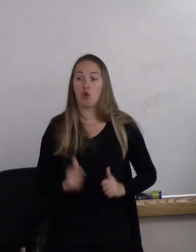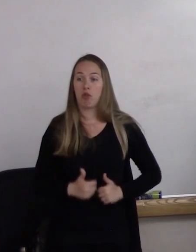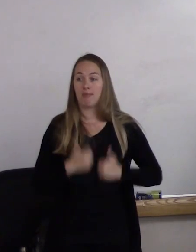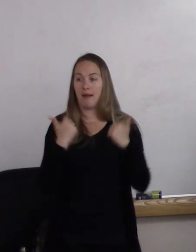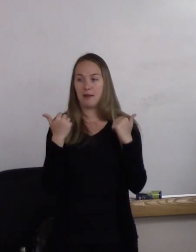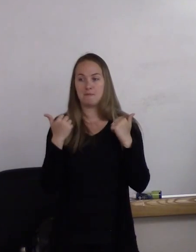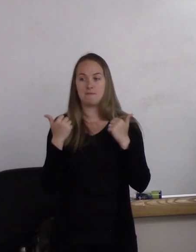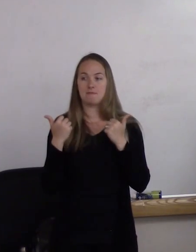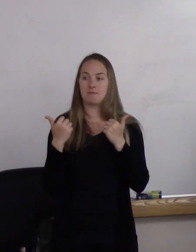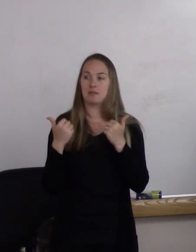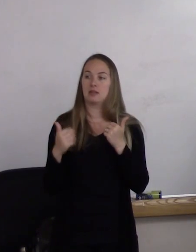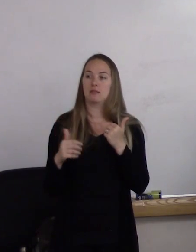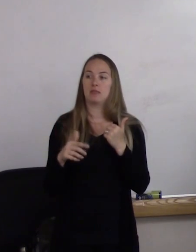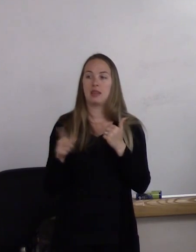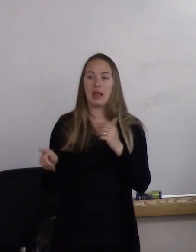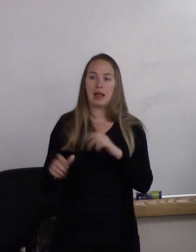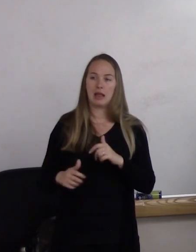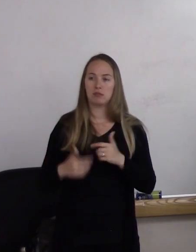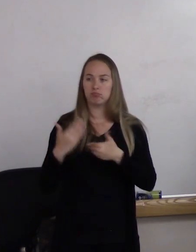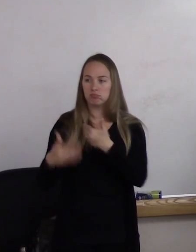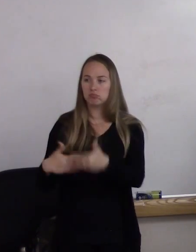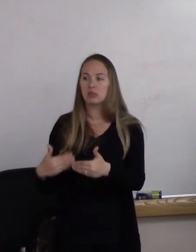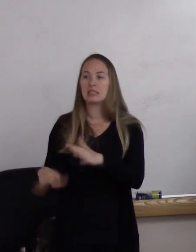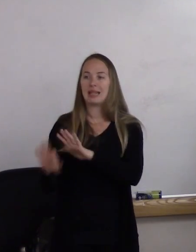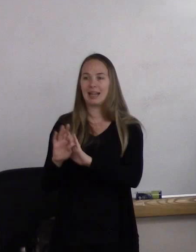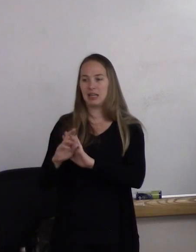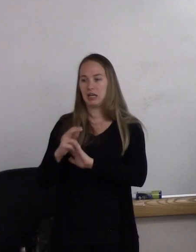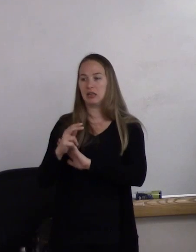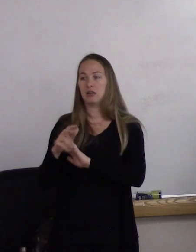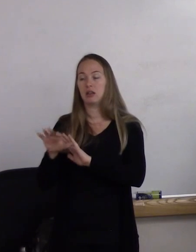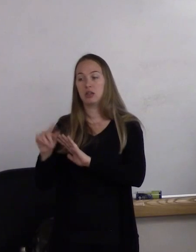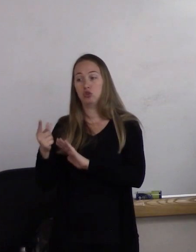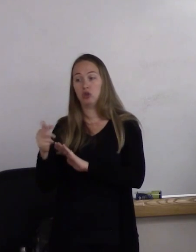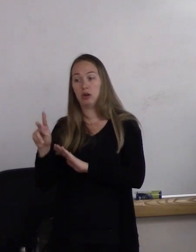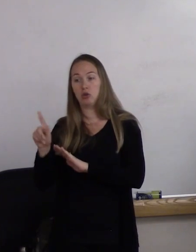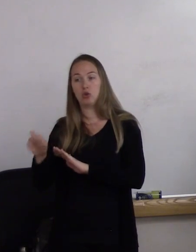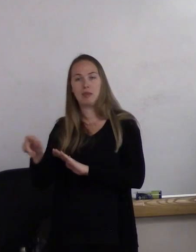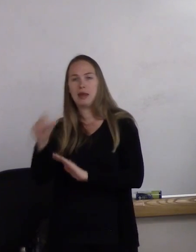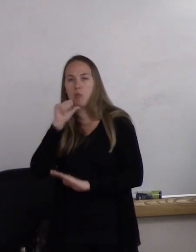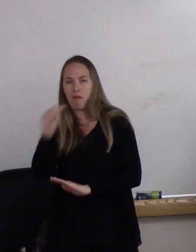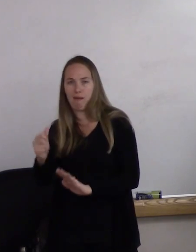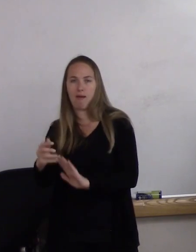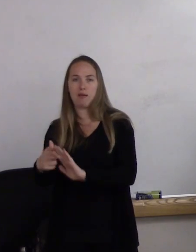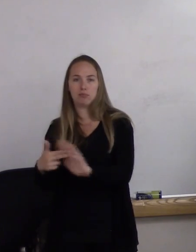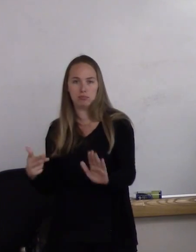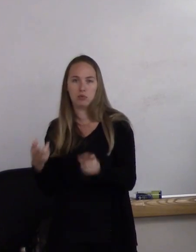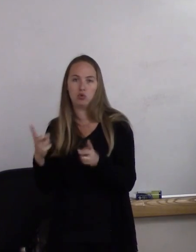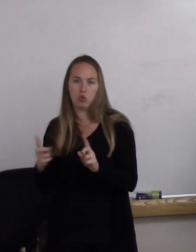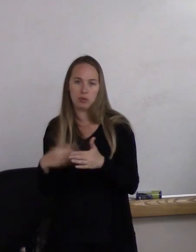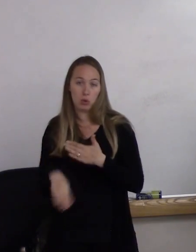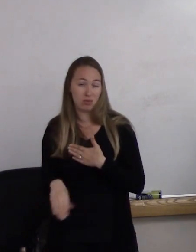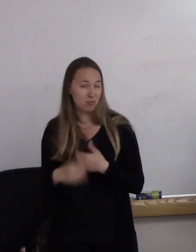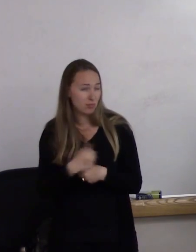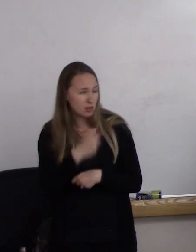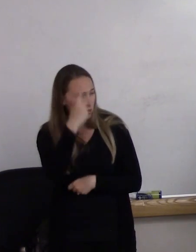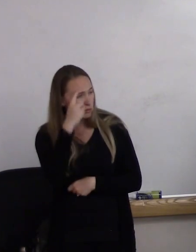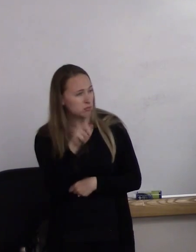selecting the gender that they were not assigned at birth. (man) Okay. That make sense?